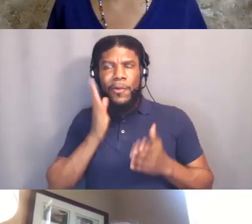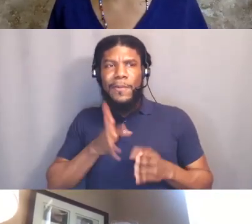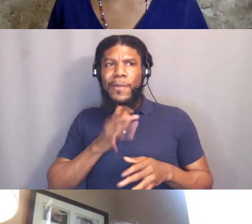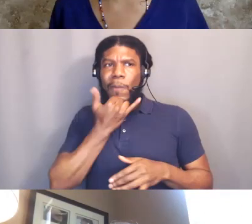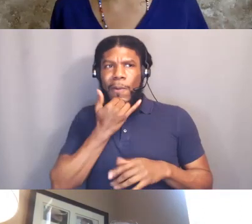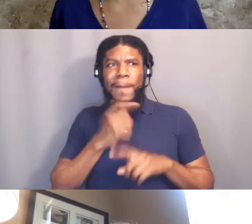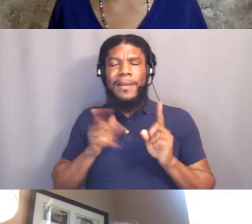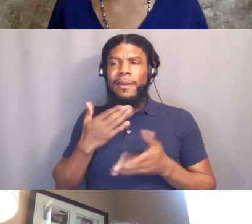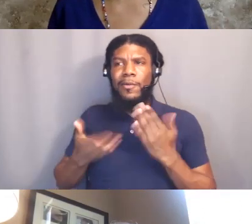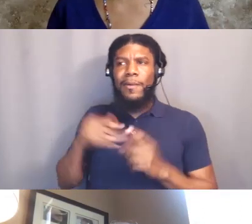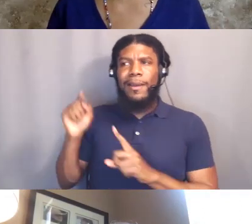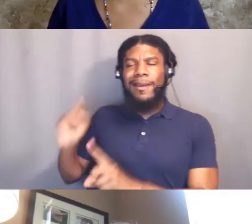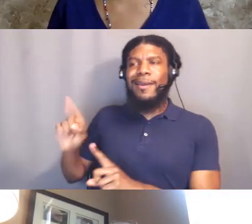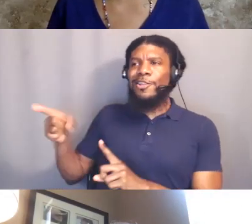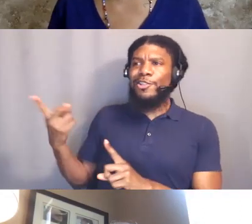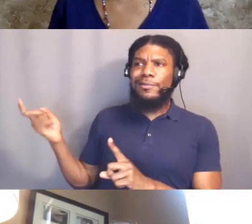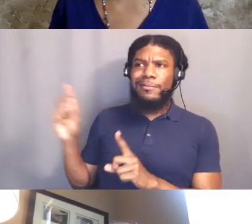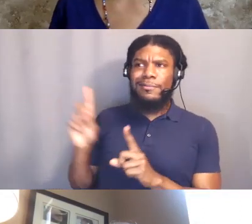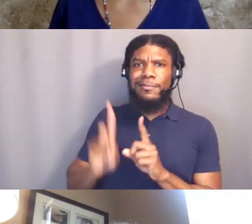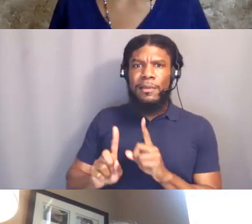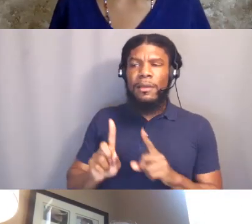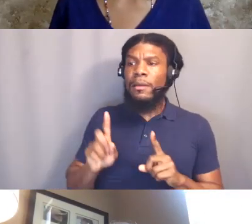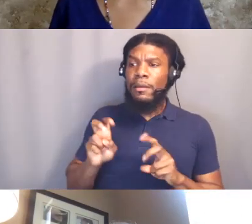frustrated because they're doing some work.